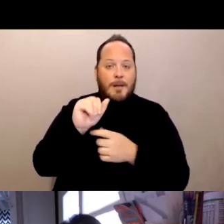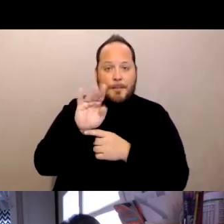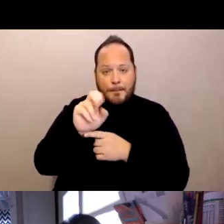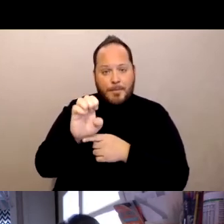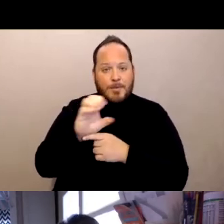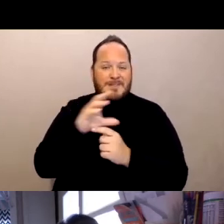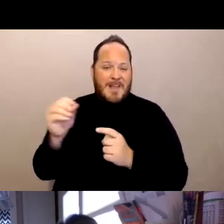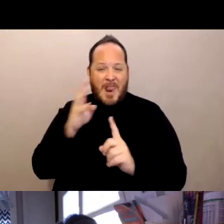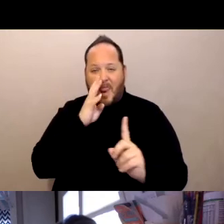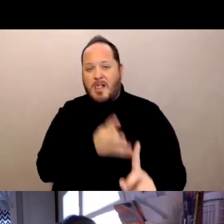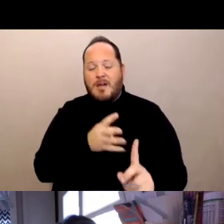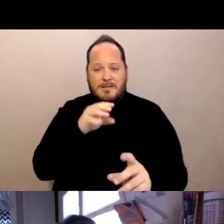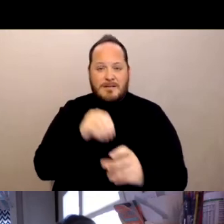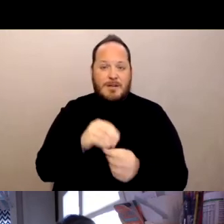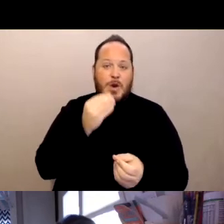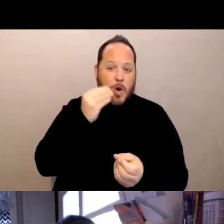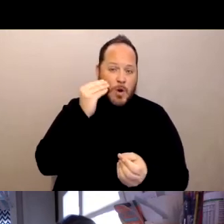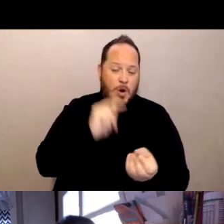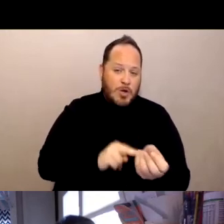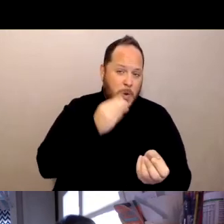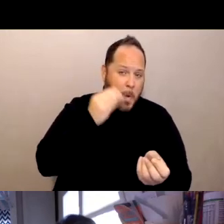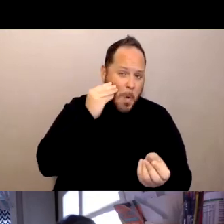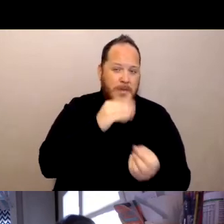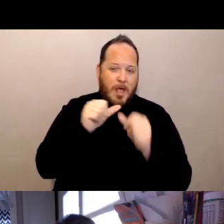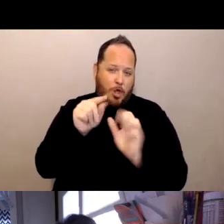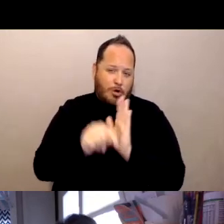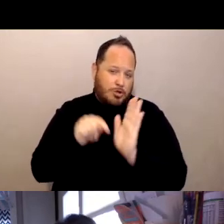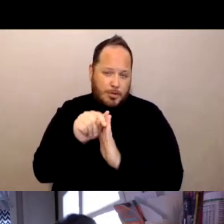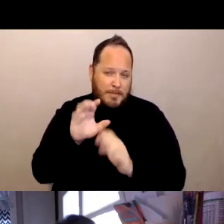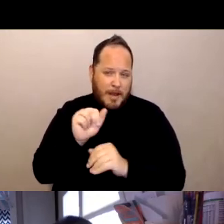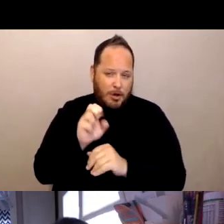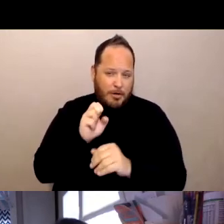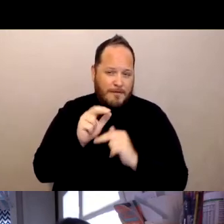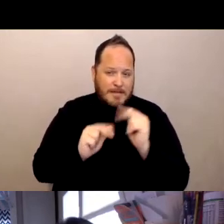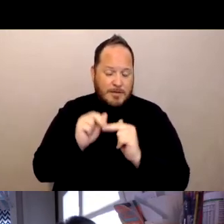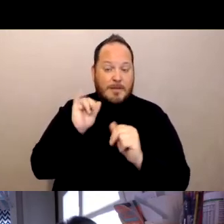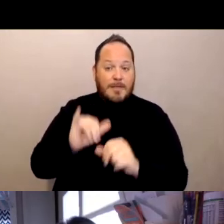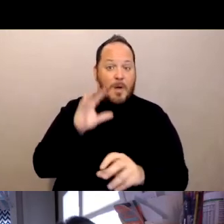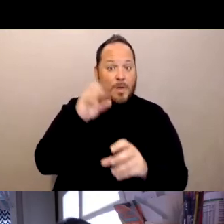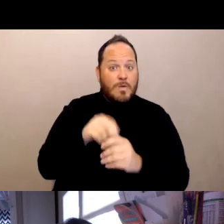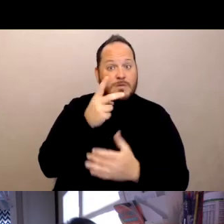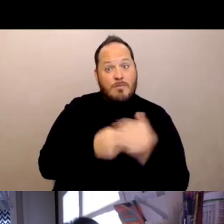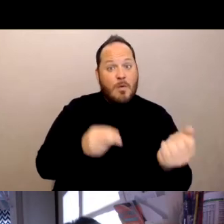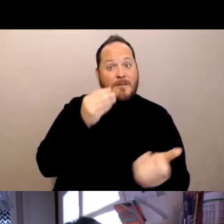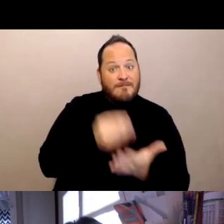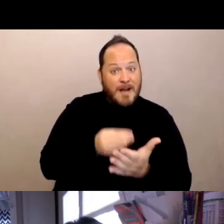in nursing homes and long-term care facilities, and that includes financial and physical abuse,